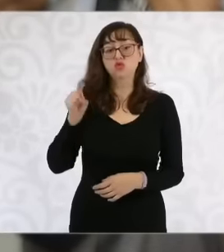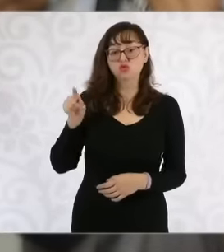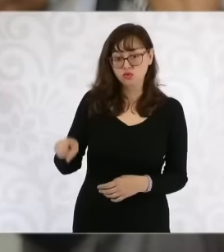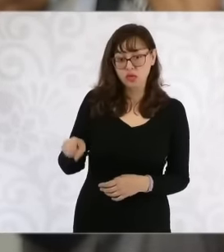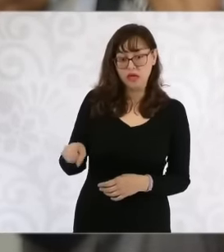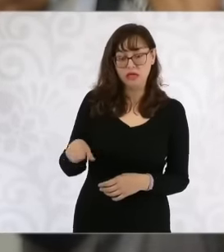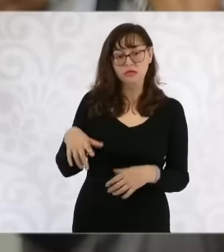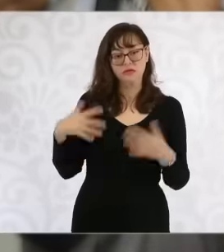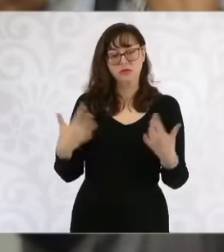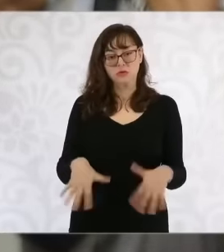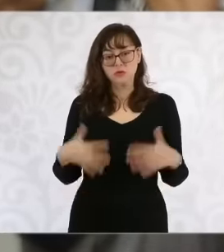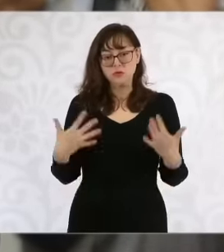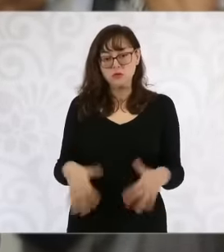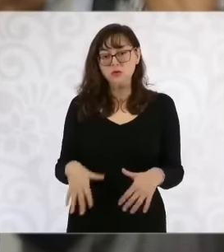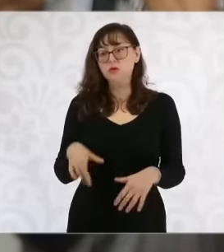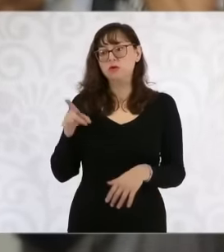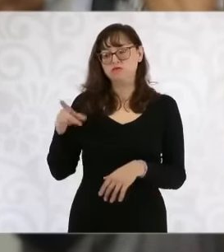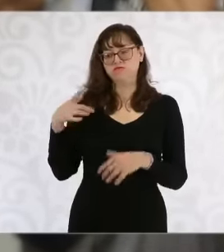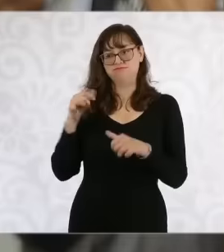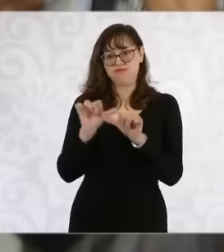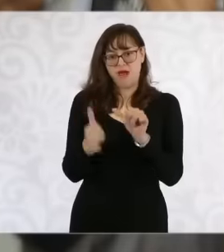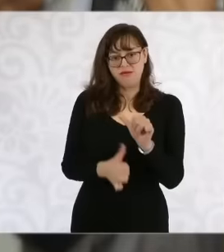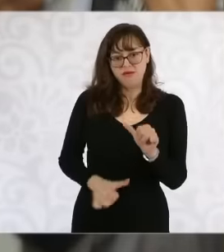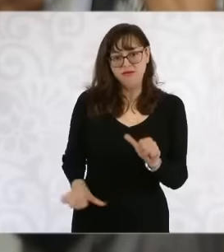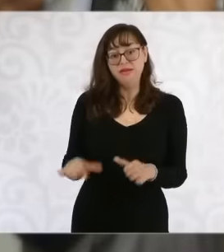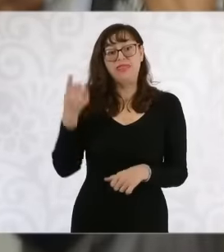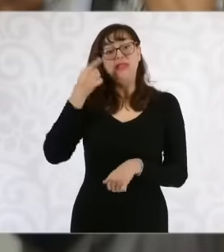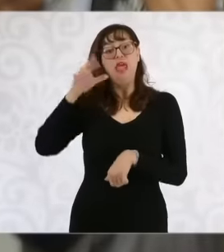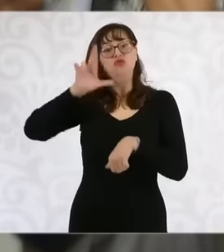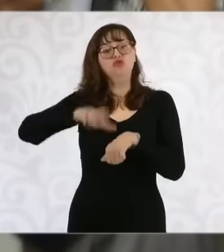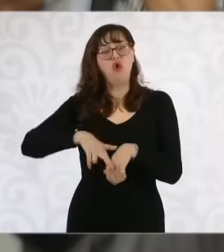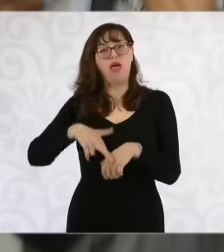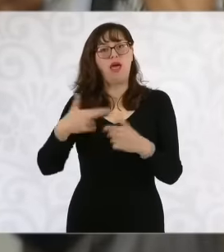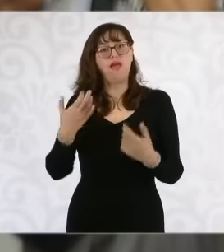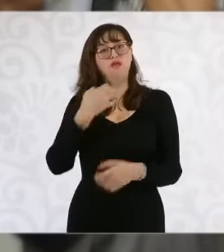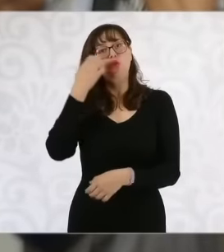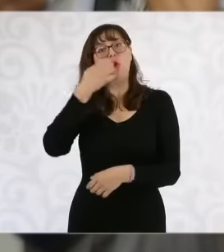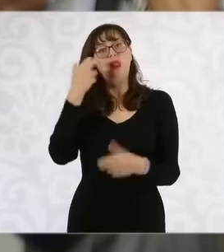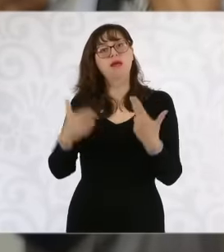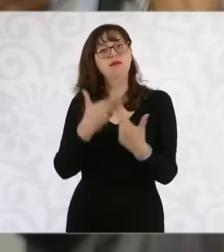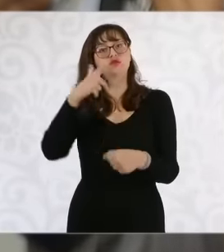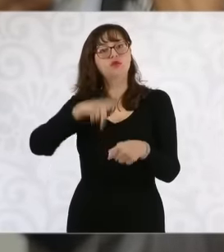also as director of the National Dance School. At the end of her life, this teacher lived a